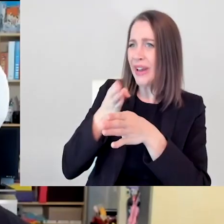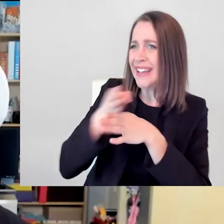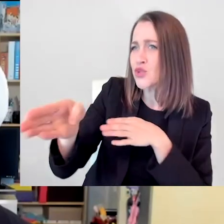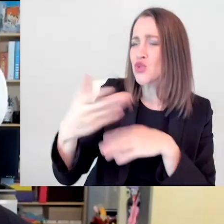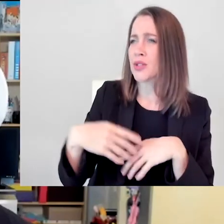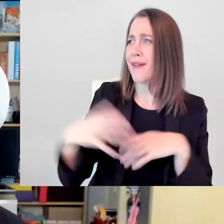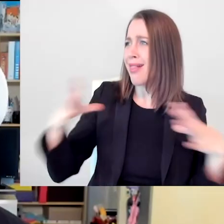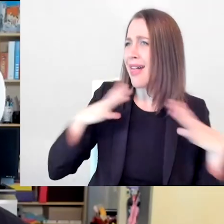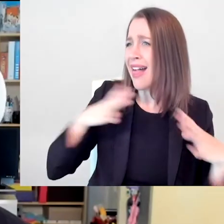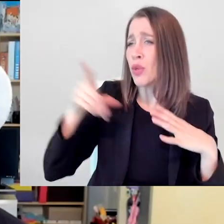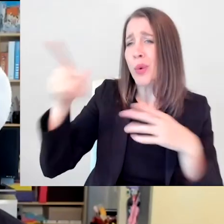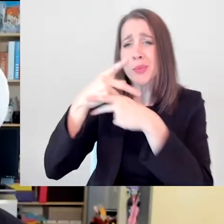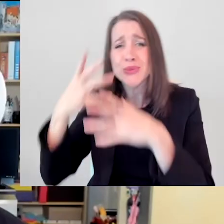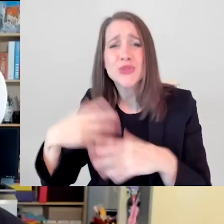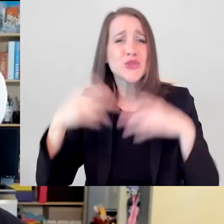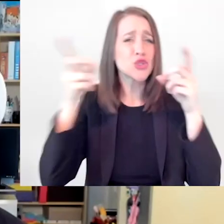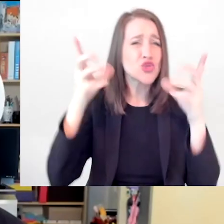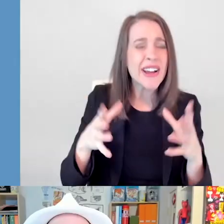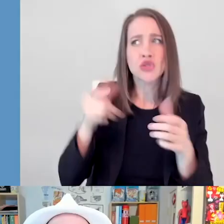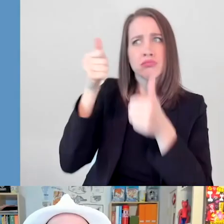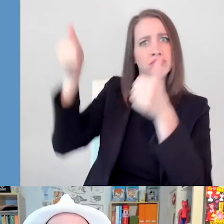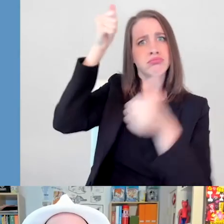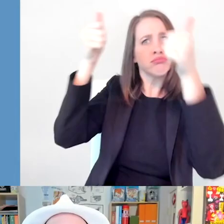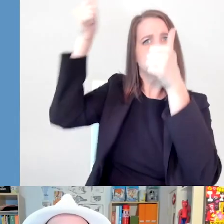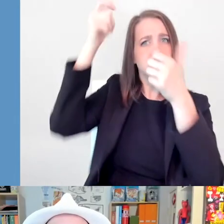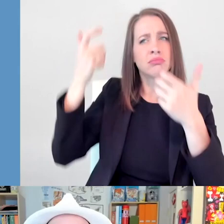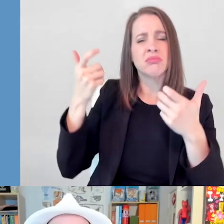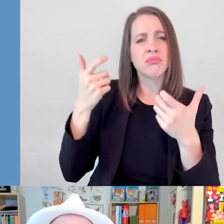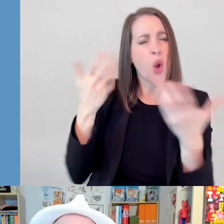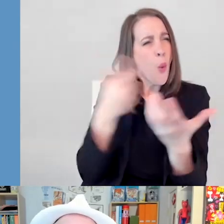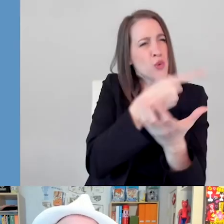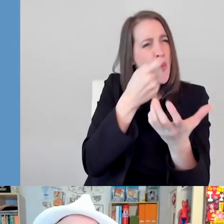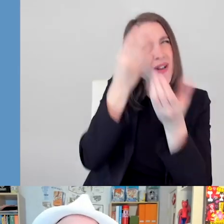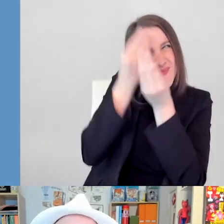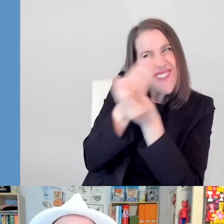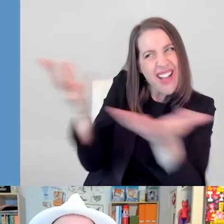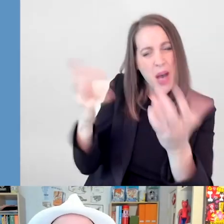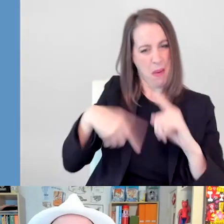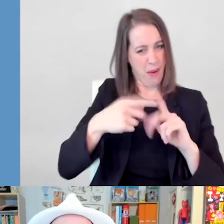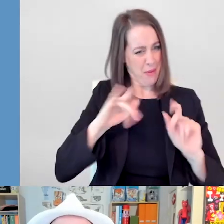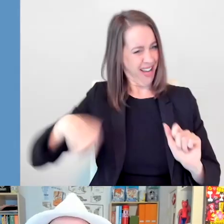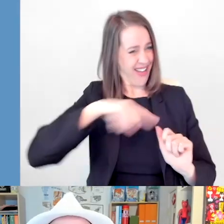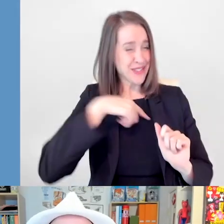these producers and studio heads and directors about people like us that are a little different,